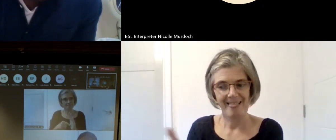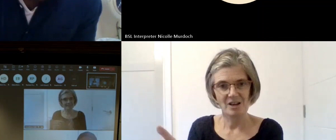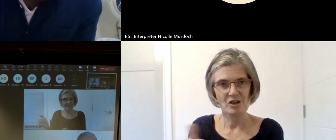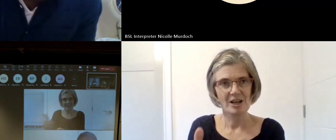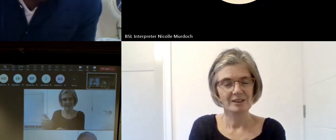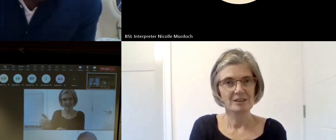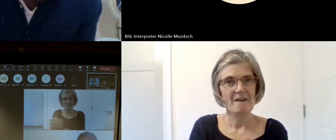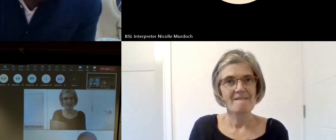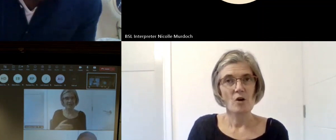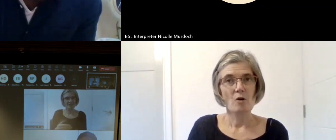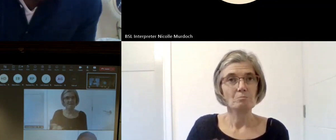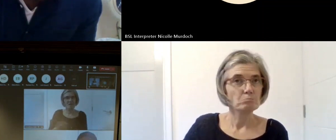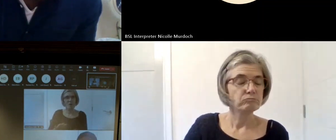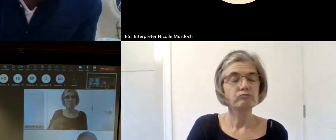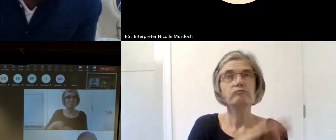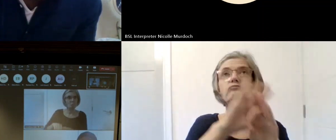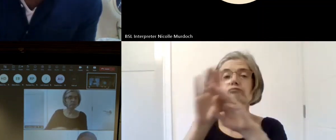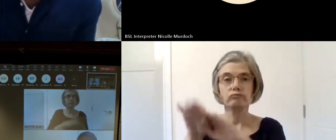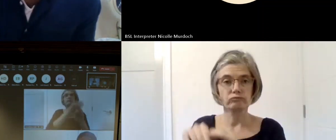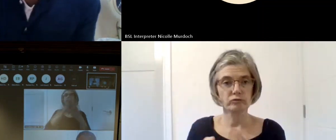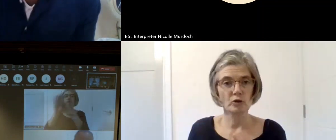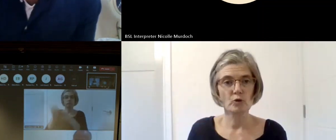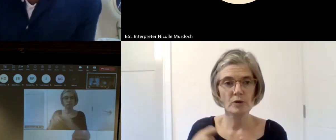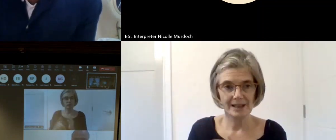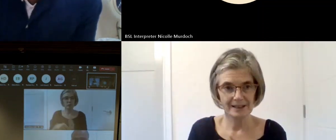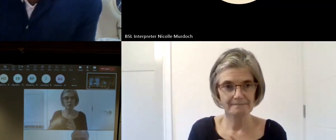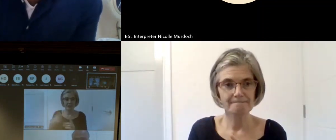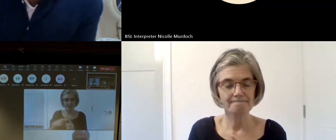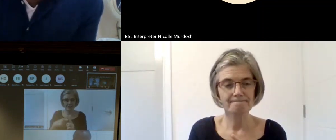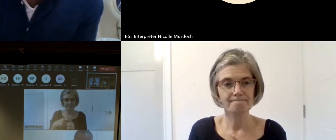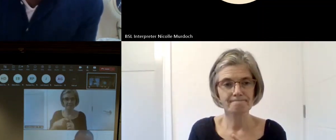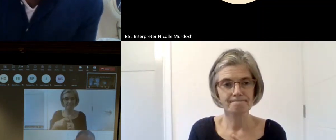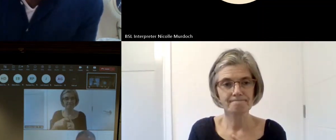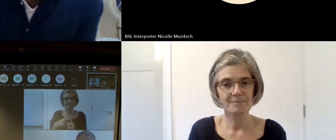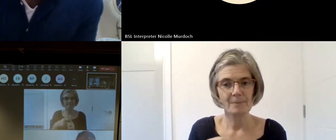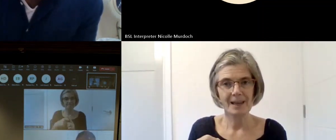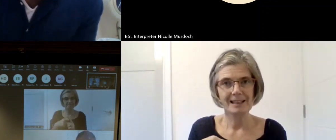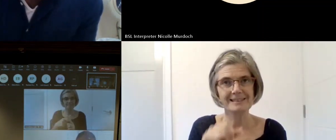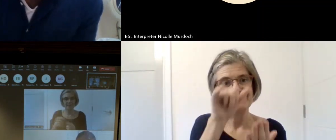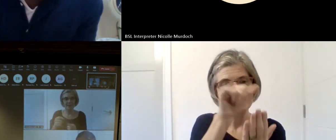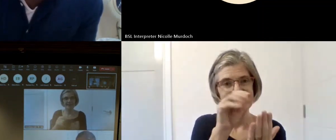house that we working lot of community groups to get their cataloges online as well I and I think